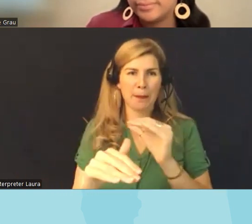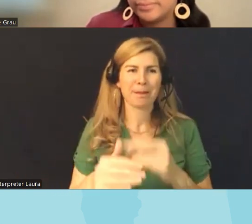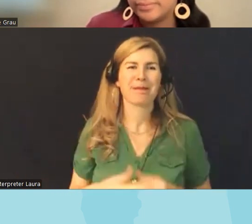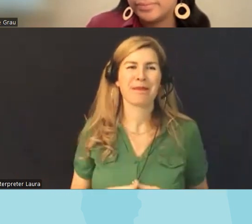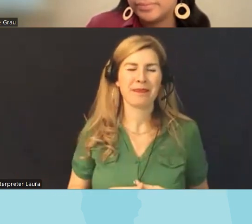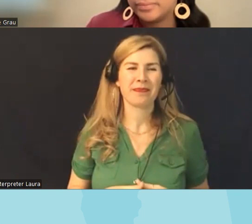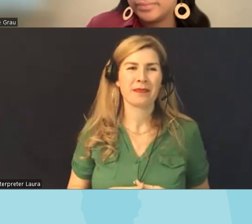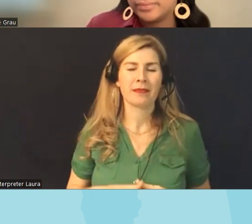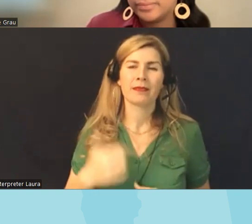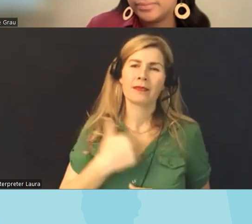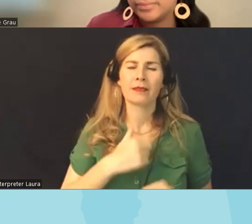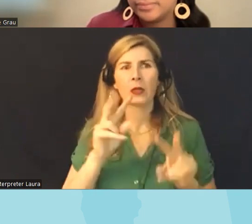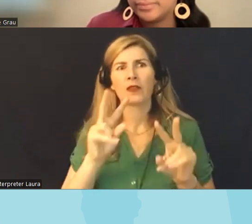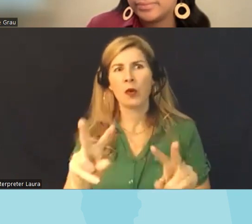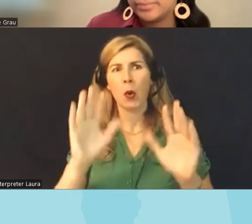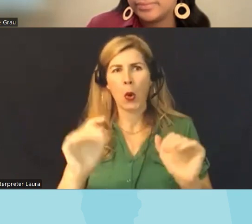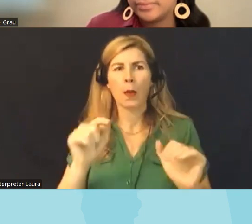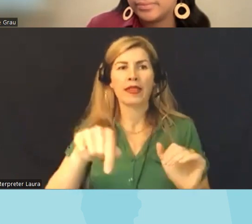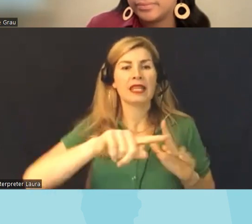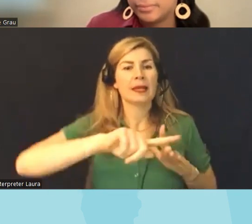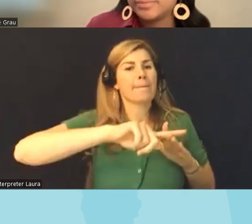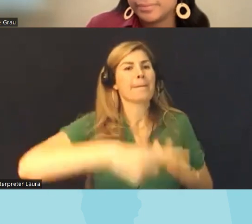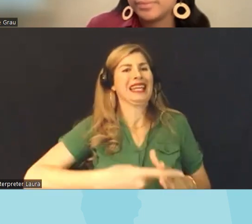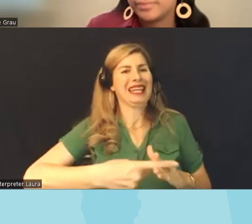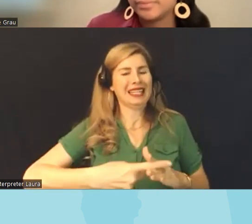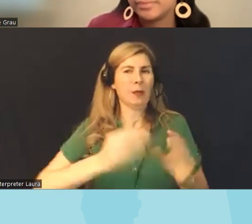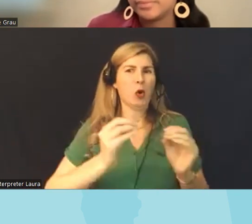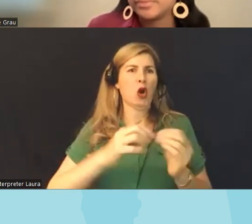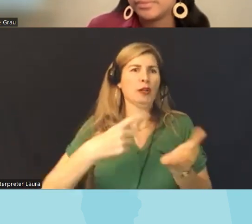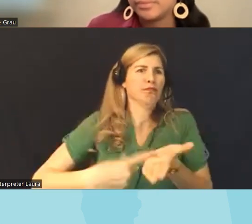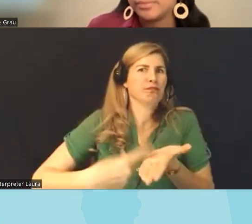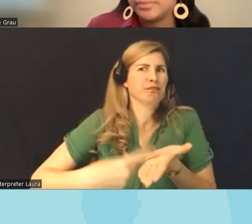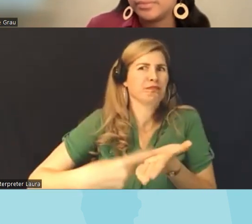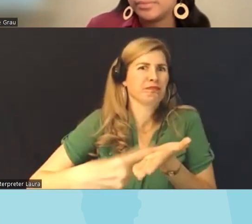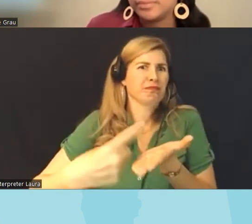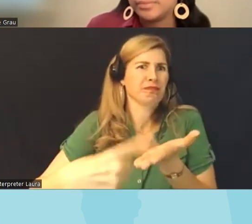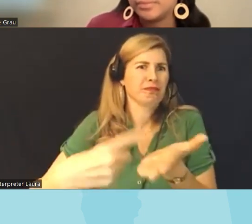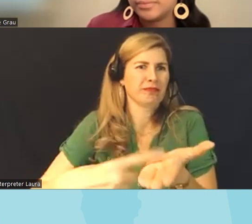really look forward to this being the beginning perhaps of a conversation rather than um just